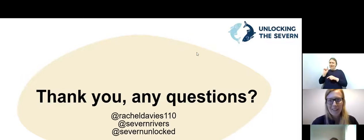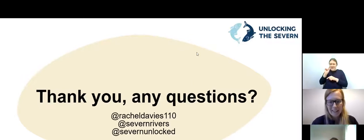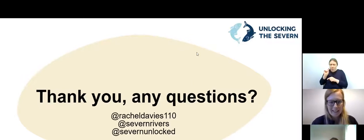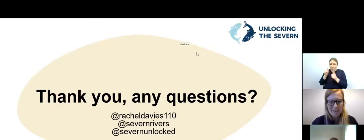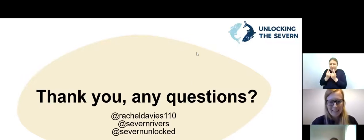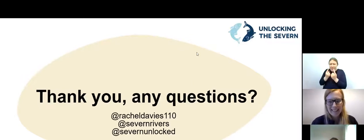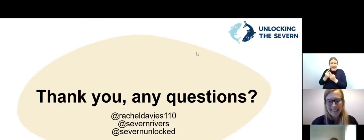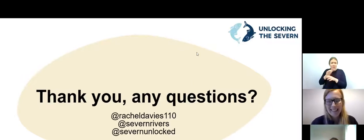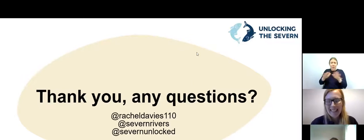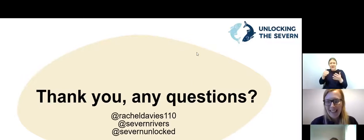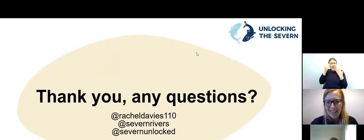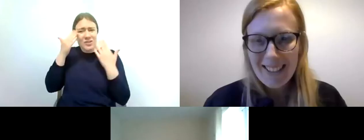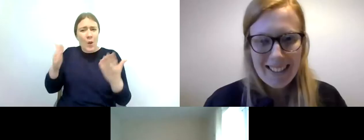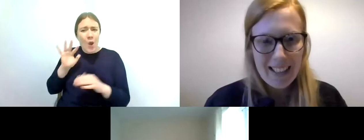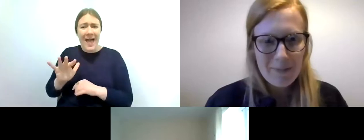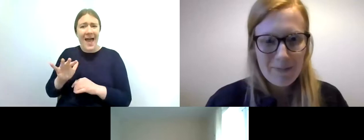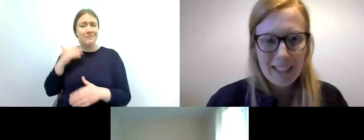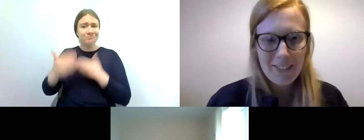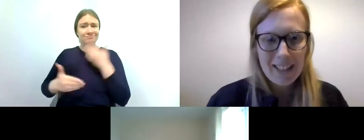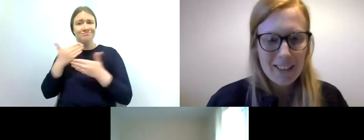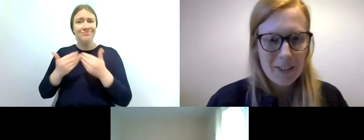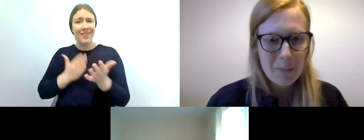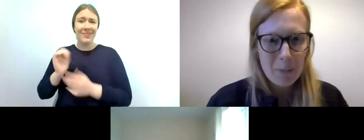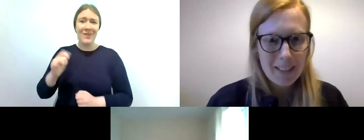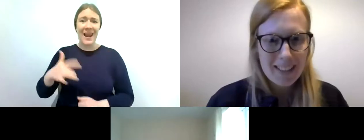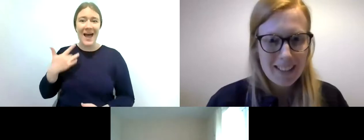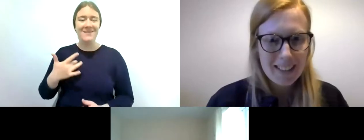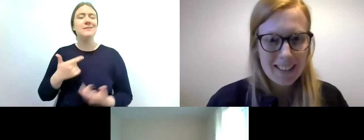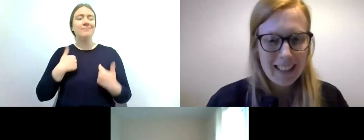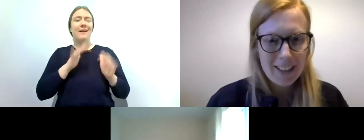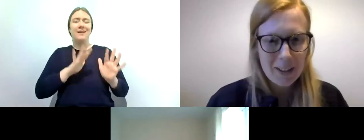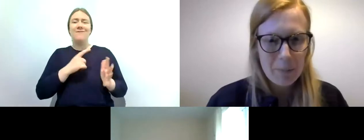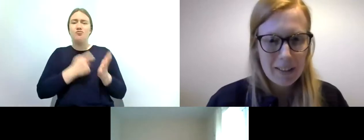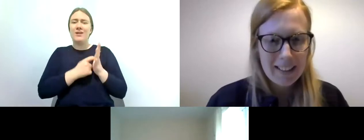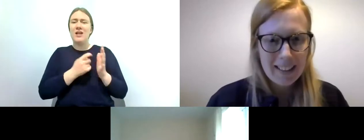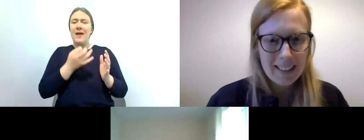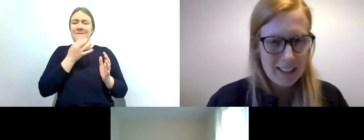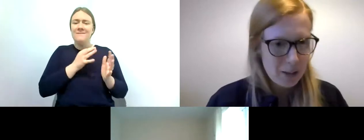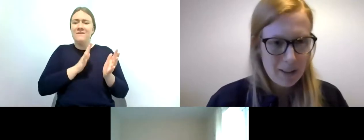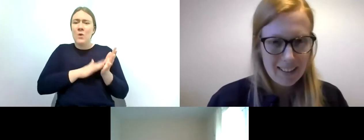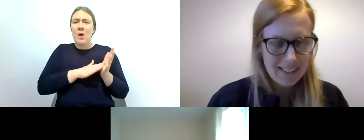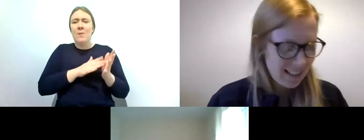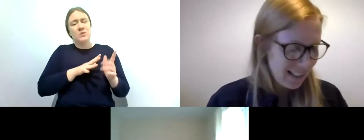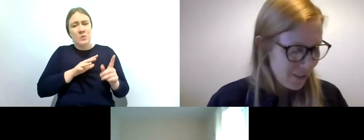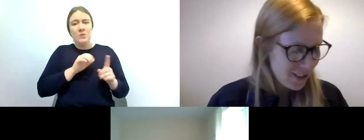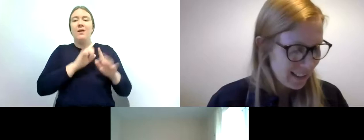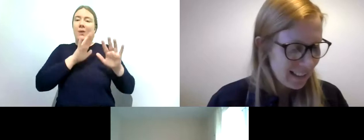know there i'll just um give rachel a few moments to catch up catch her breath and and have a drink